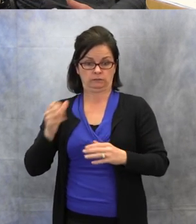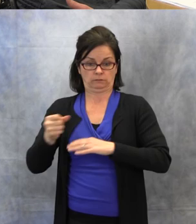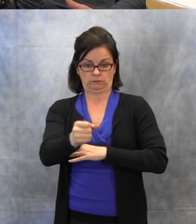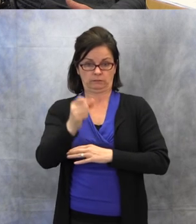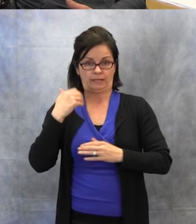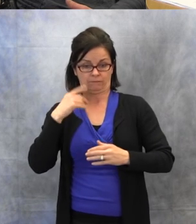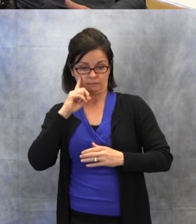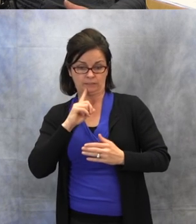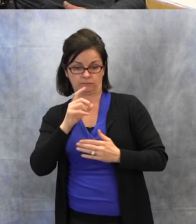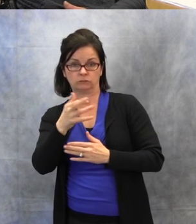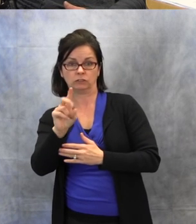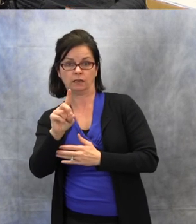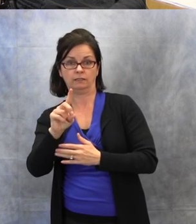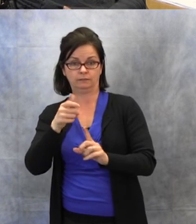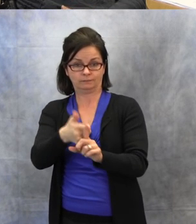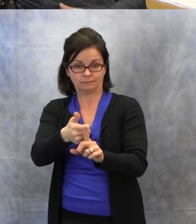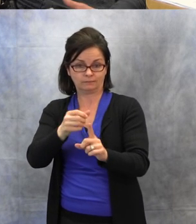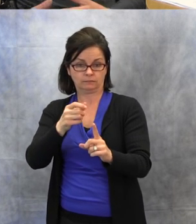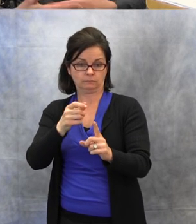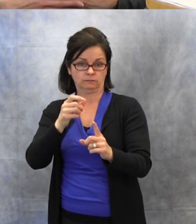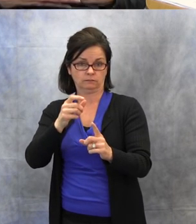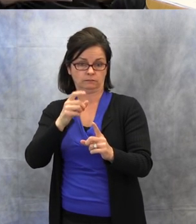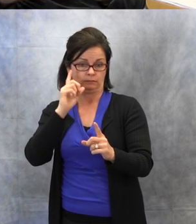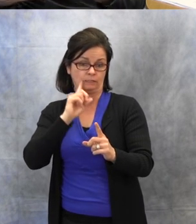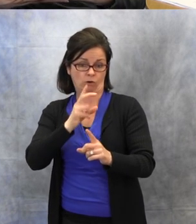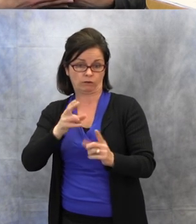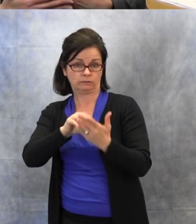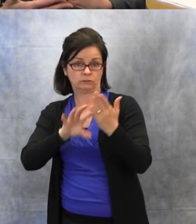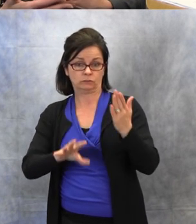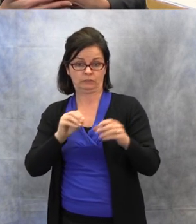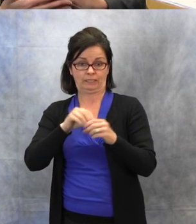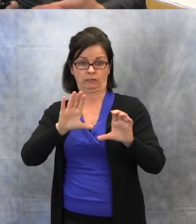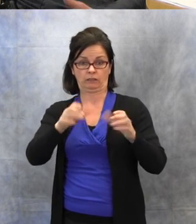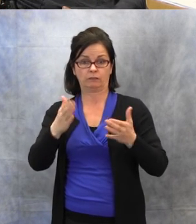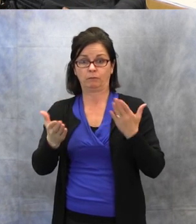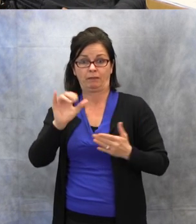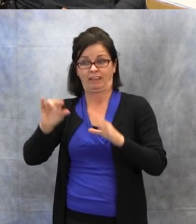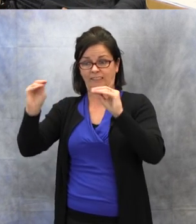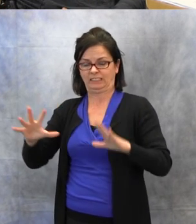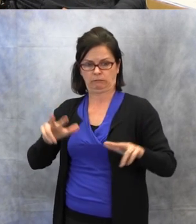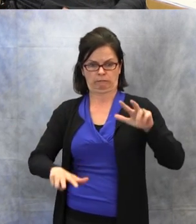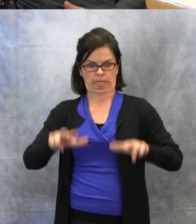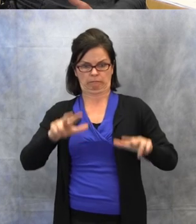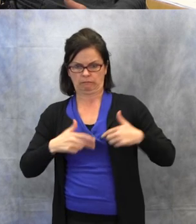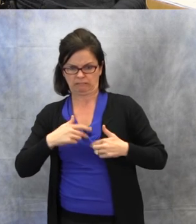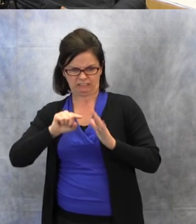or hard of hearing student in her class, so she doesn't understand what a severe hearing loss is.